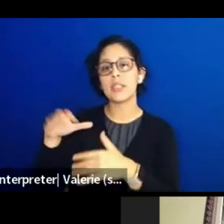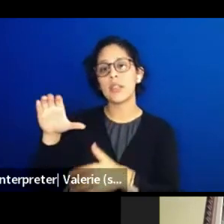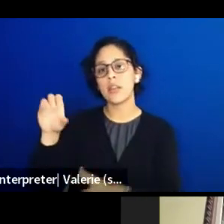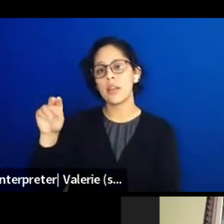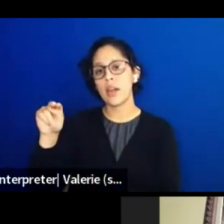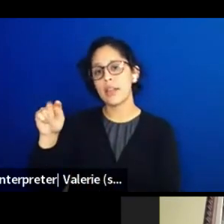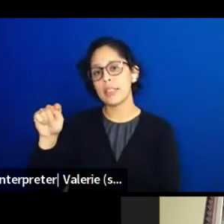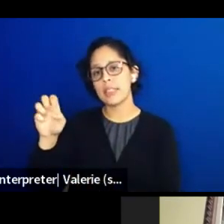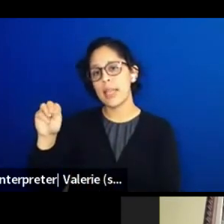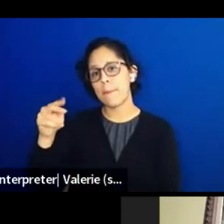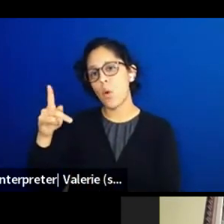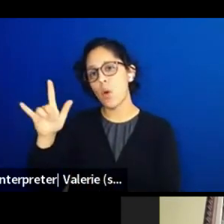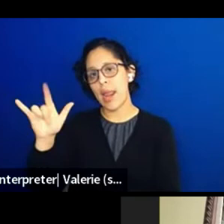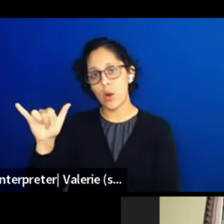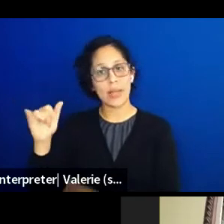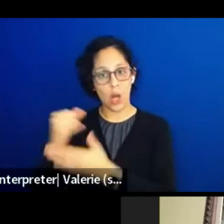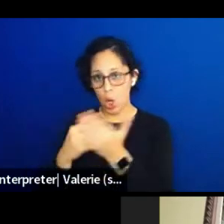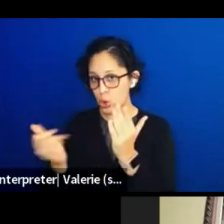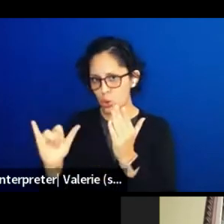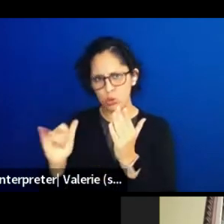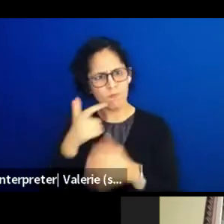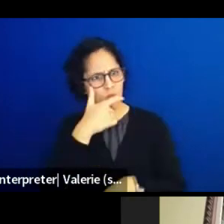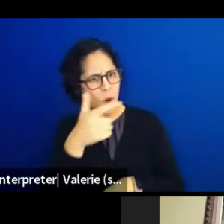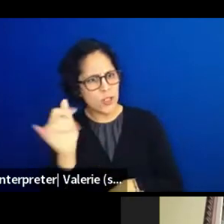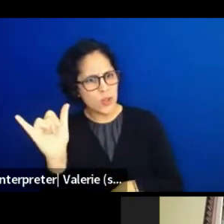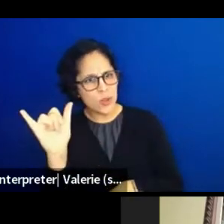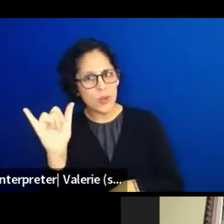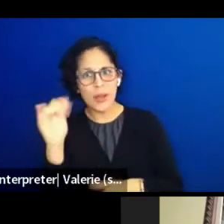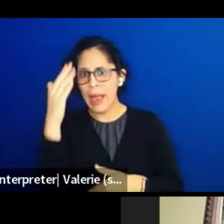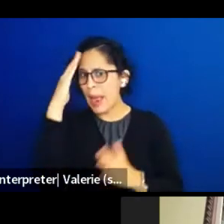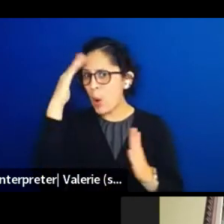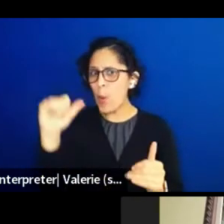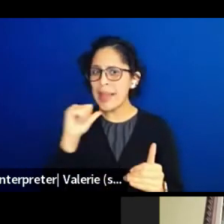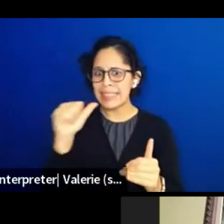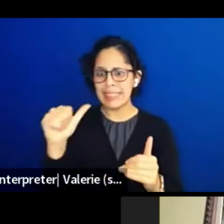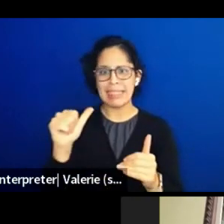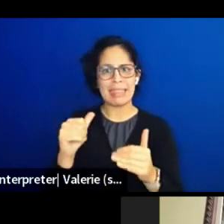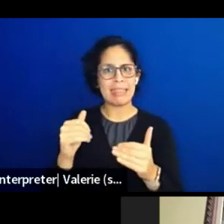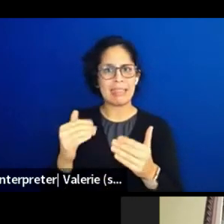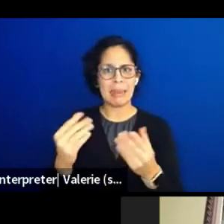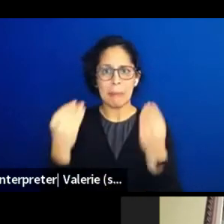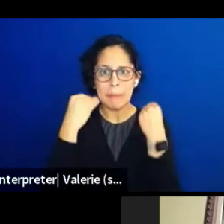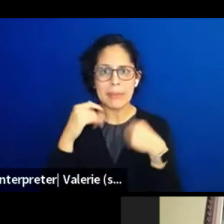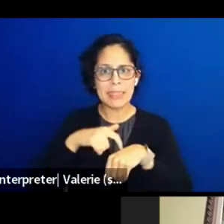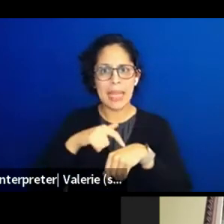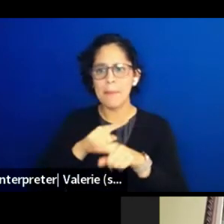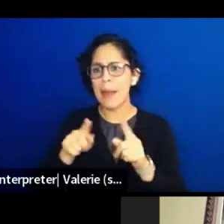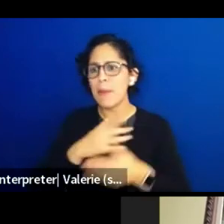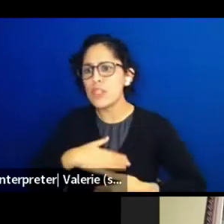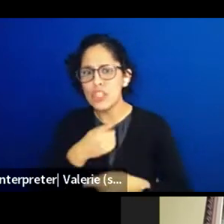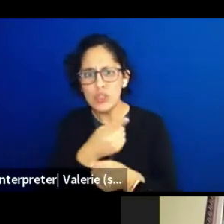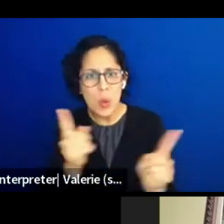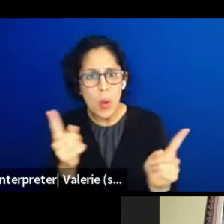I wanna hear what other people have to say. I hope I didn't go over too long, but I appreciate y'all very much. And I wanna see you soon, somewhere deep